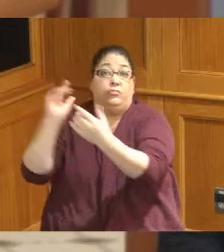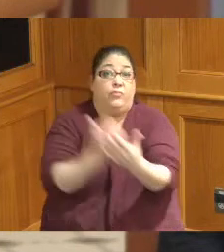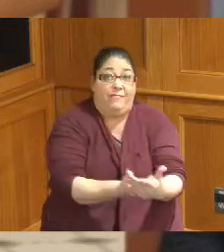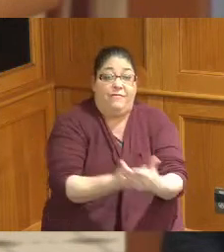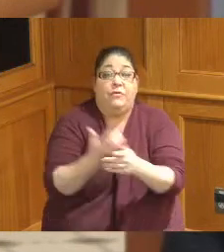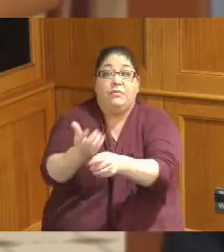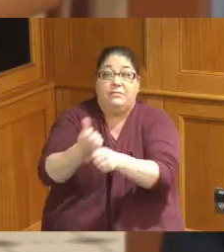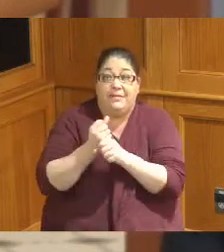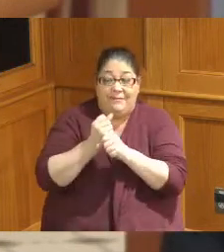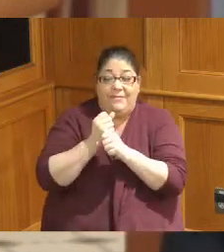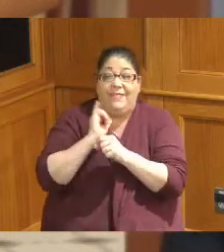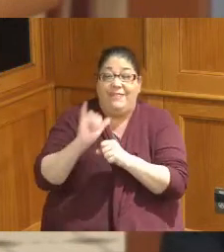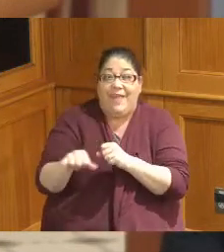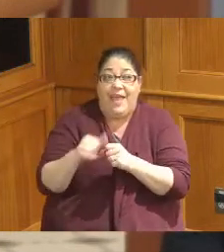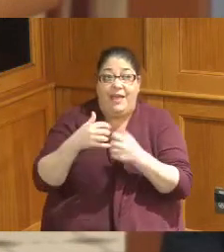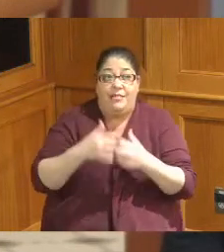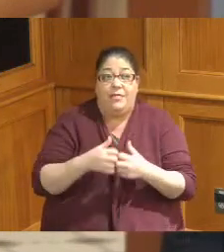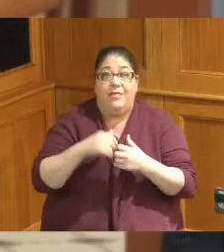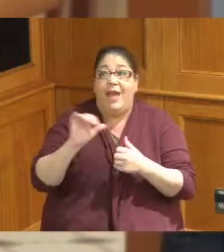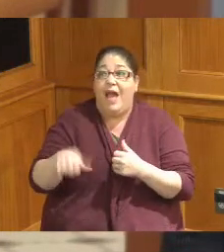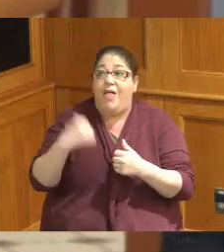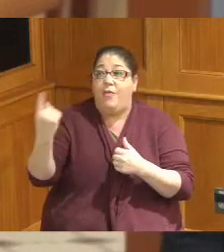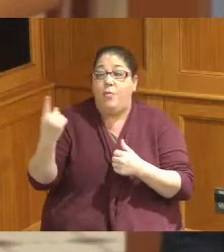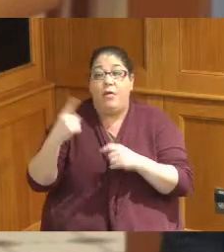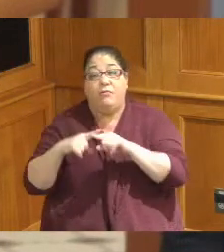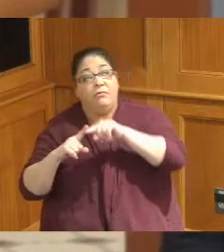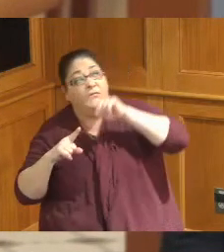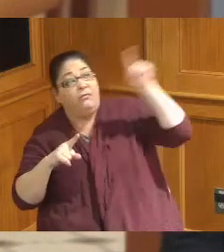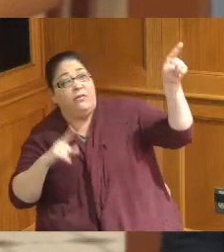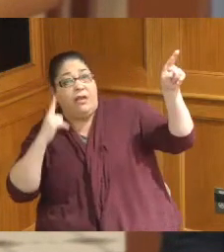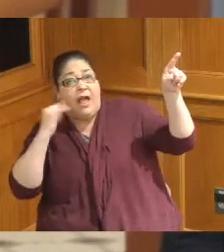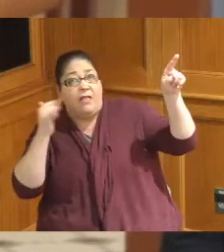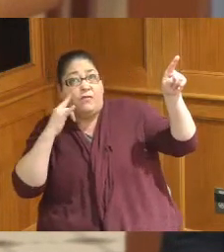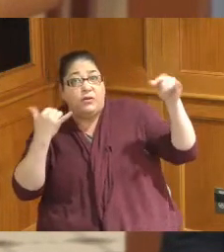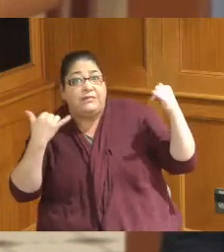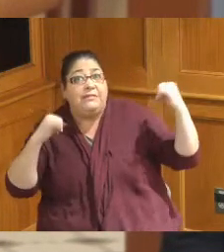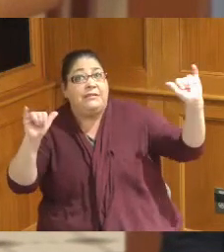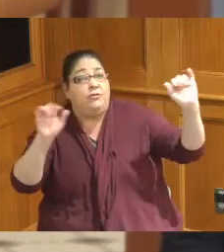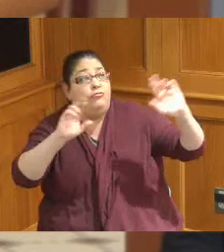them the other one is in California where they're manufactured it was ready to ship and we're asking